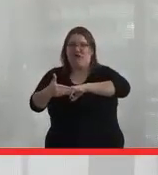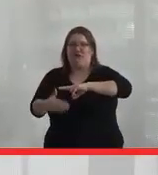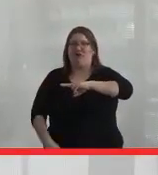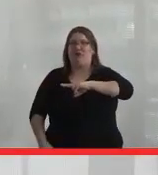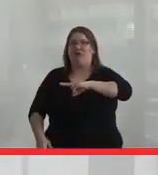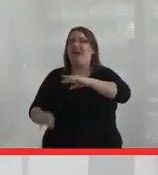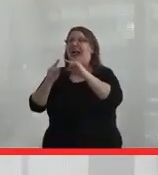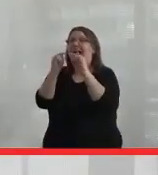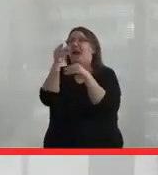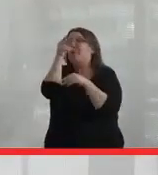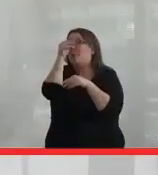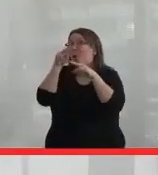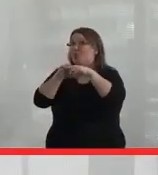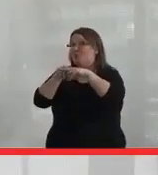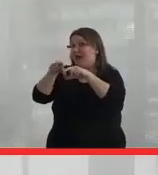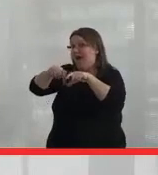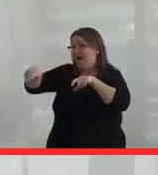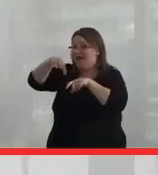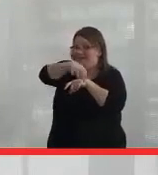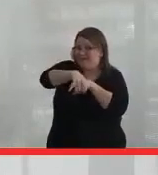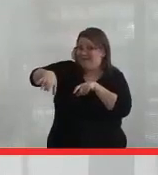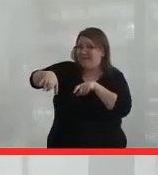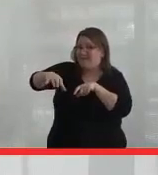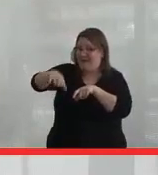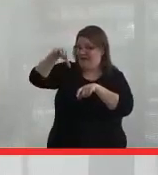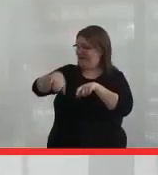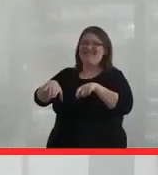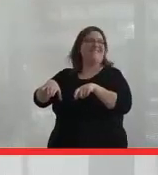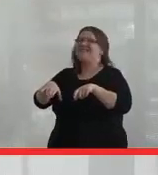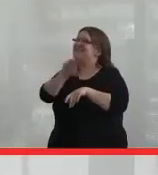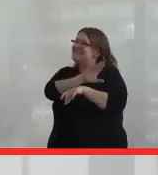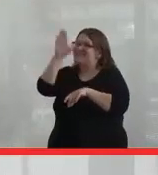There were camps set up beside the tracks, but they never blocked the tracks.